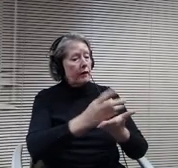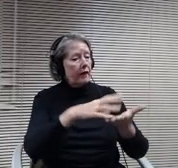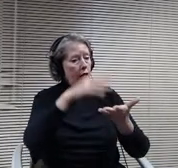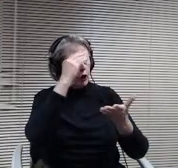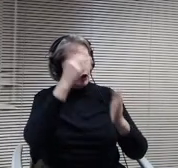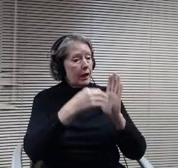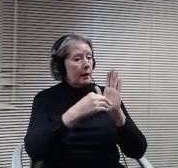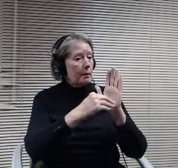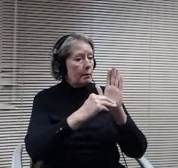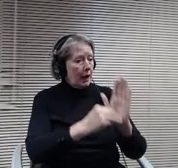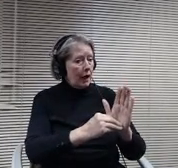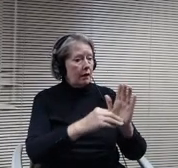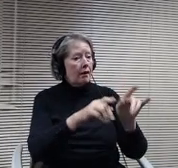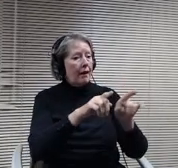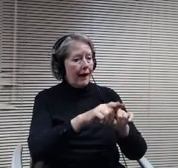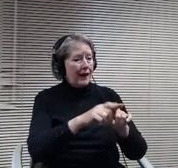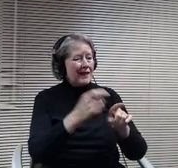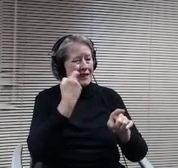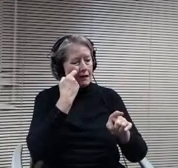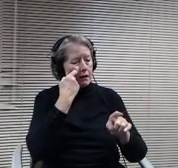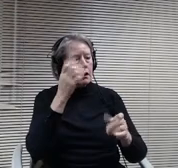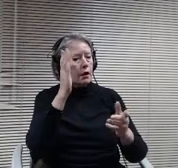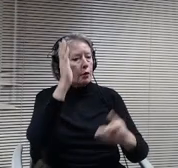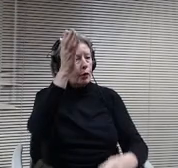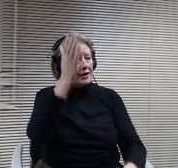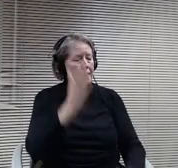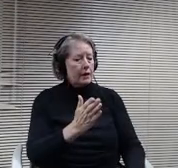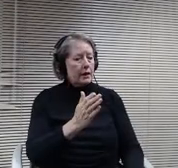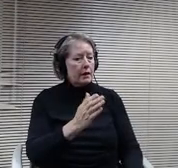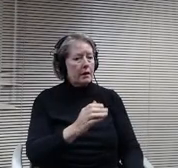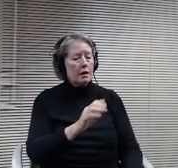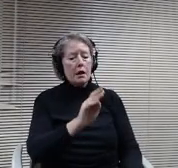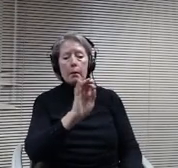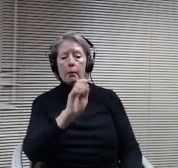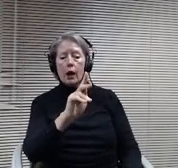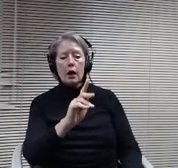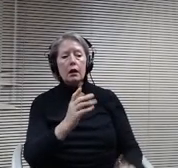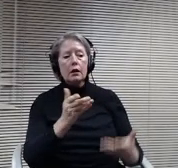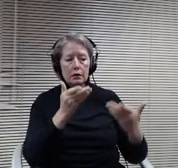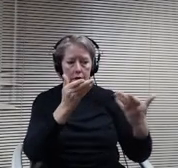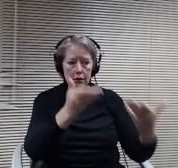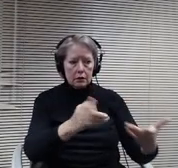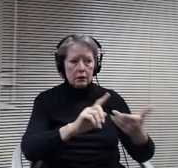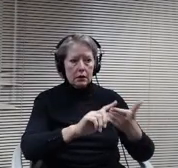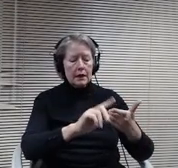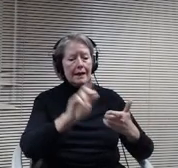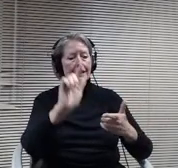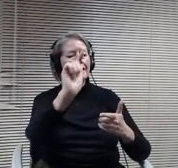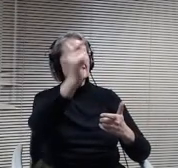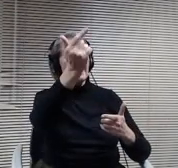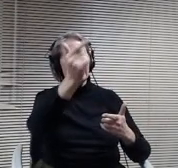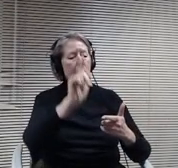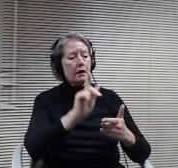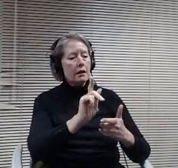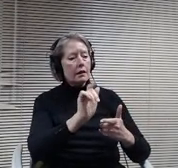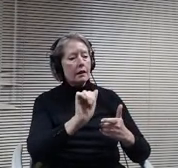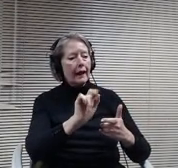Mark, is there a second? Katie. Thank you, any comments or questions?